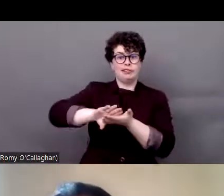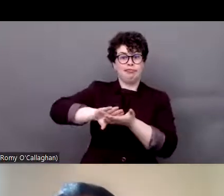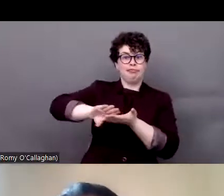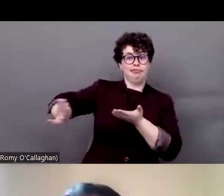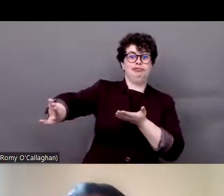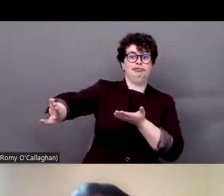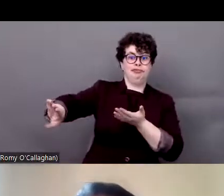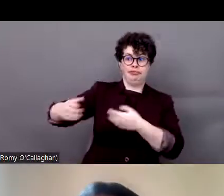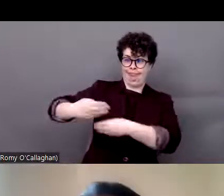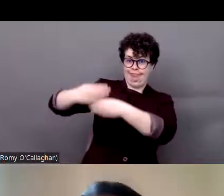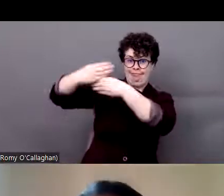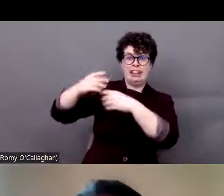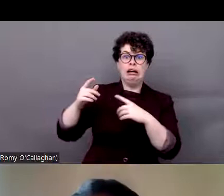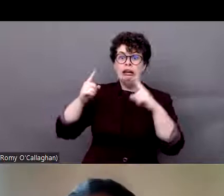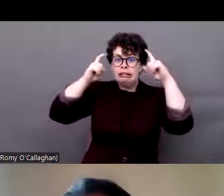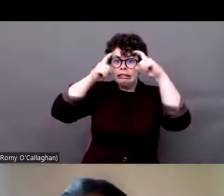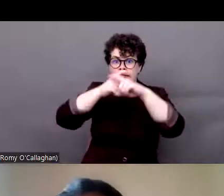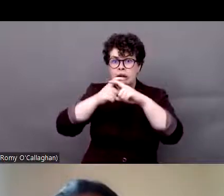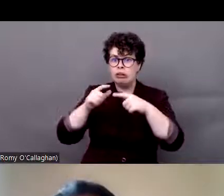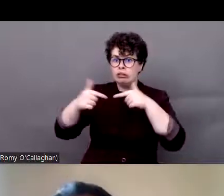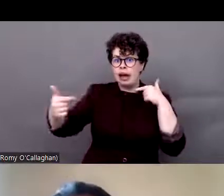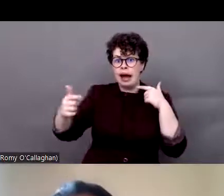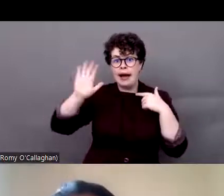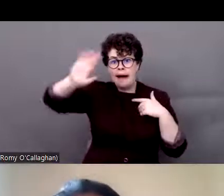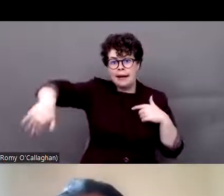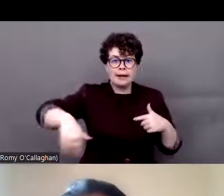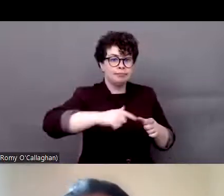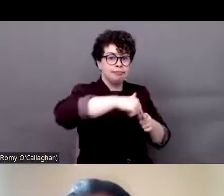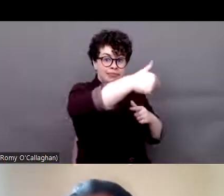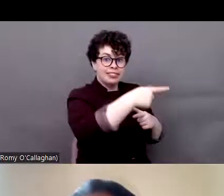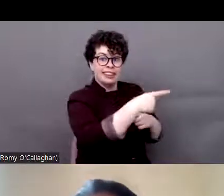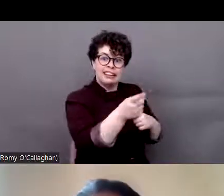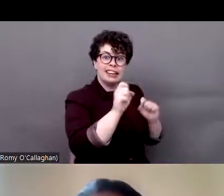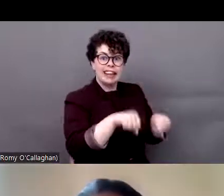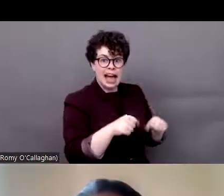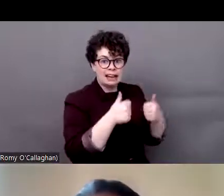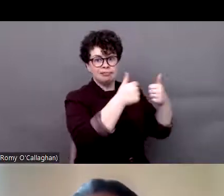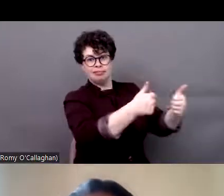these persons in remote education.